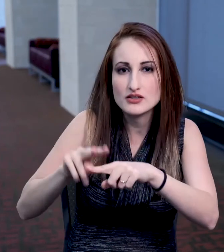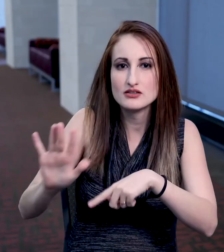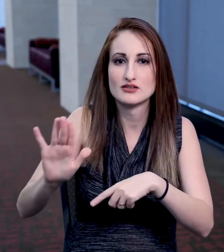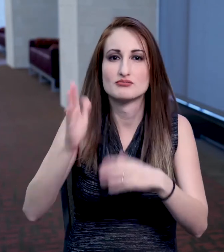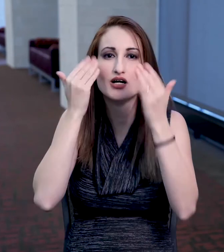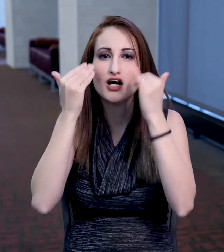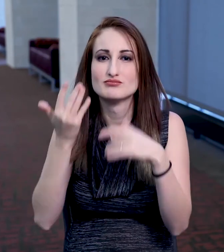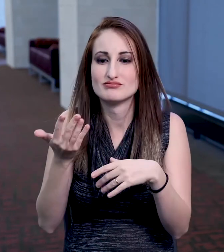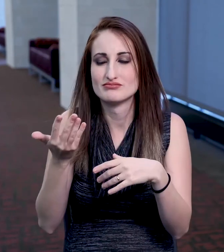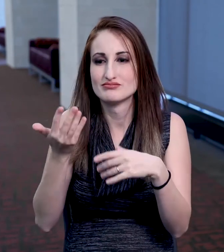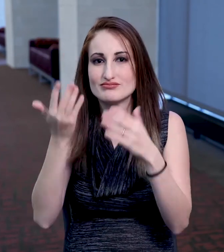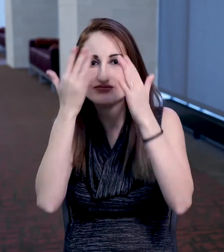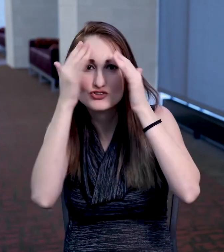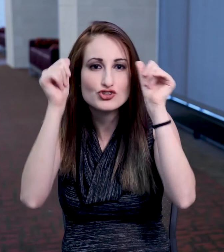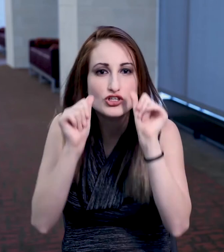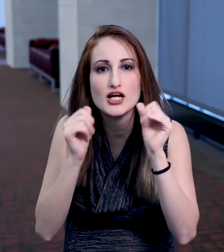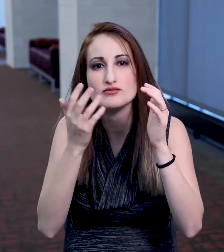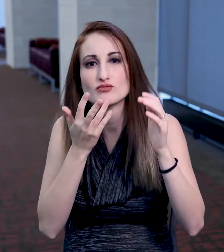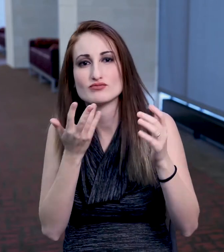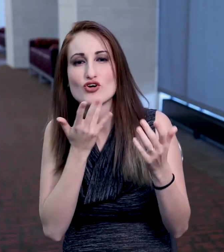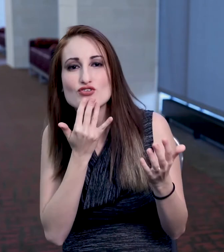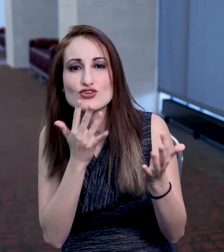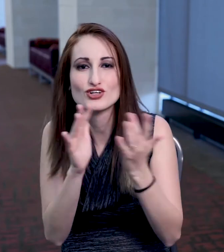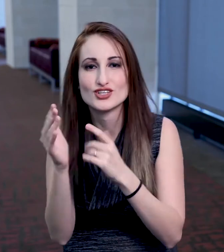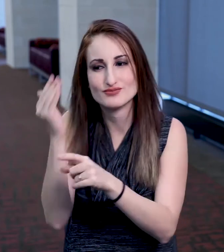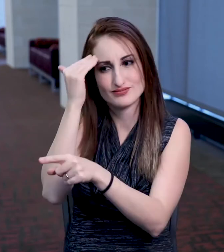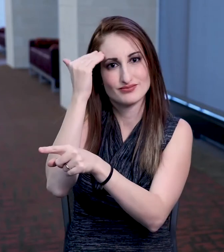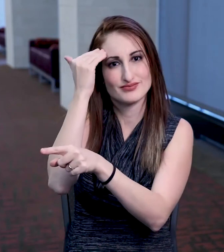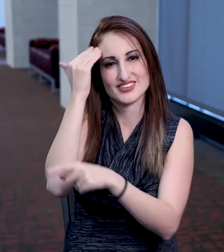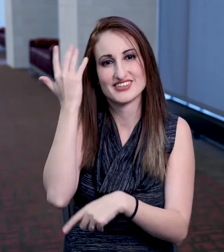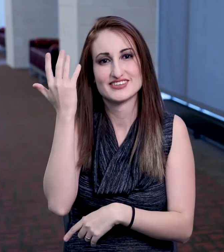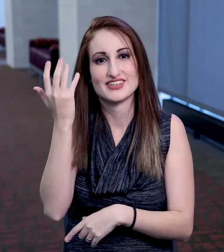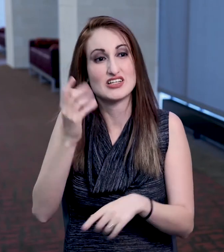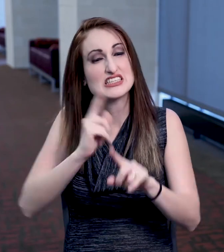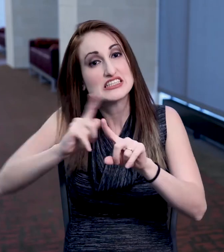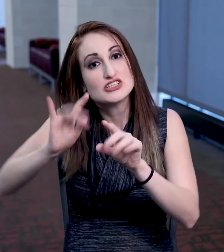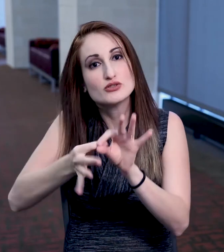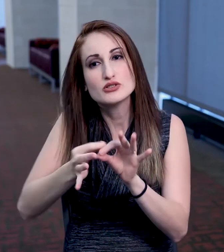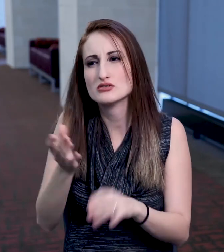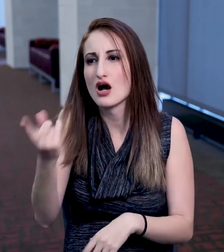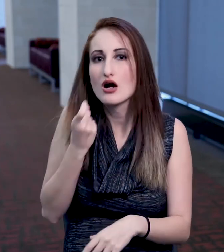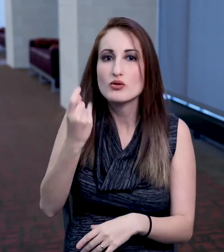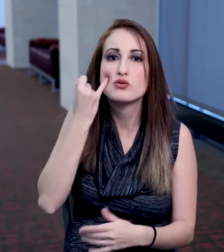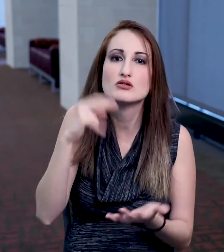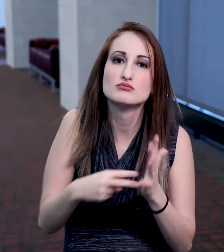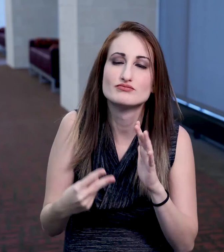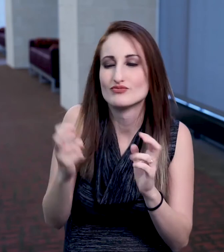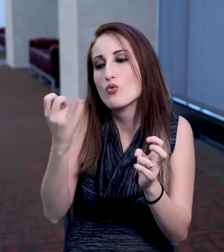familiar with the vocabulary, the shapes, and colors of the makeup and so on. With a different interpreter every time, each one